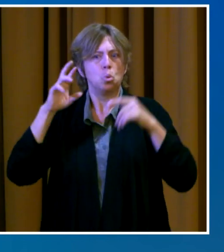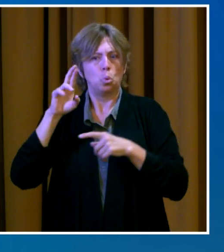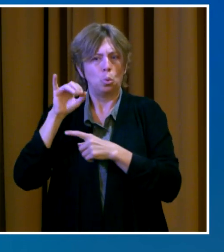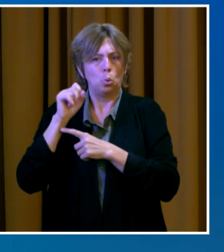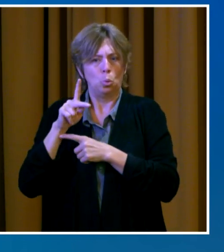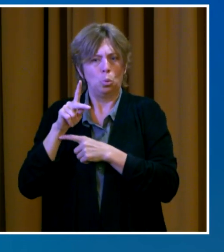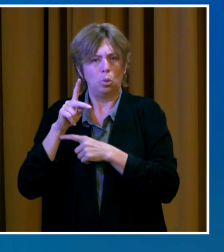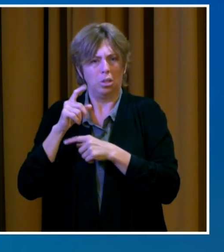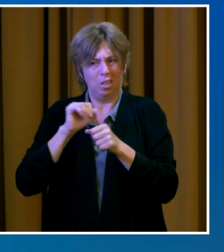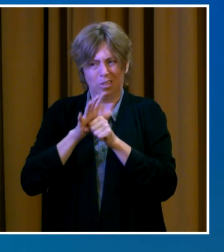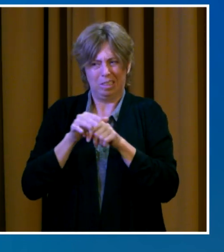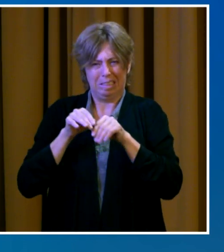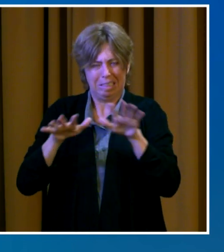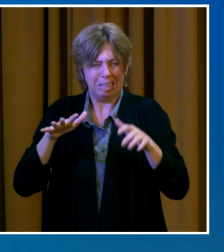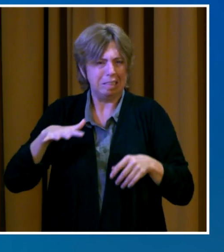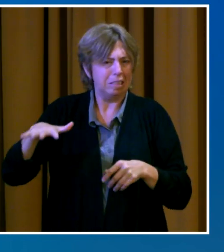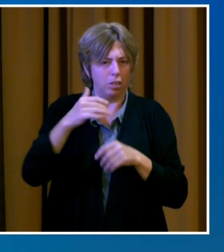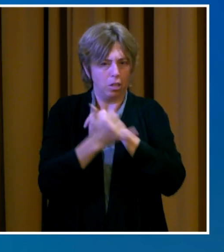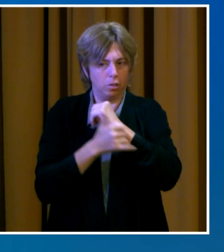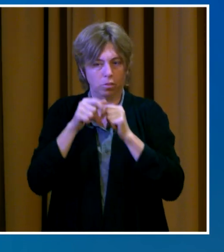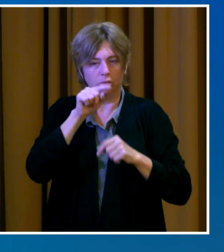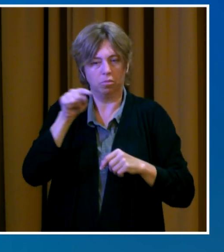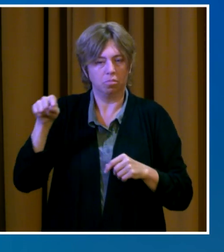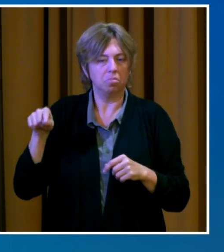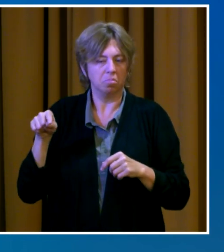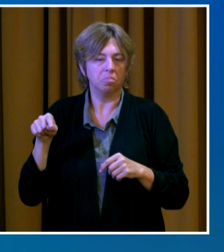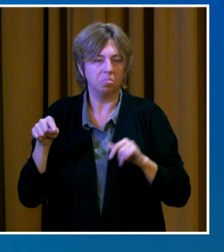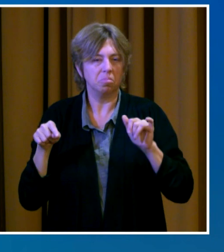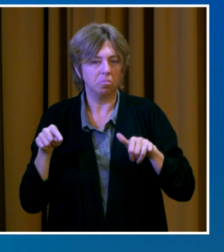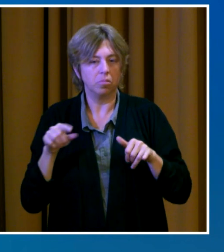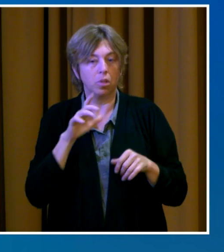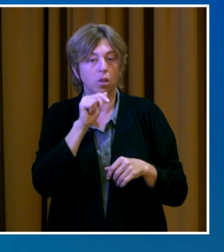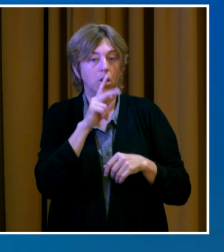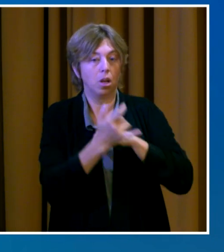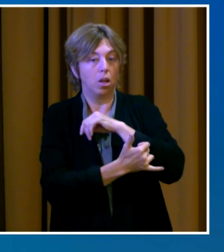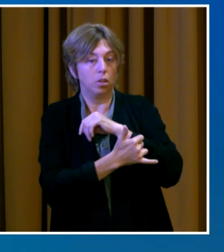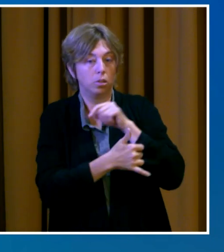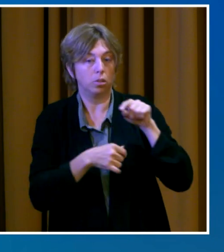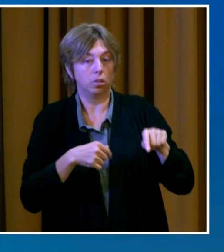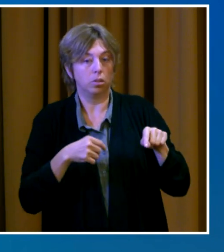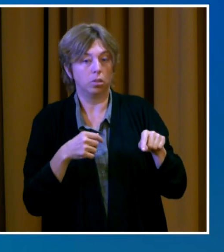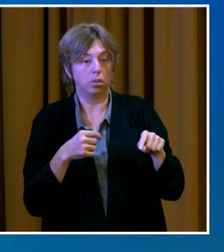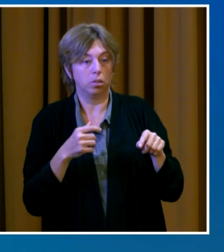Clark County's COVID-19 transmission rate is currently considered substantial.